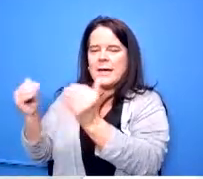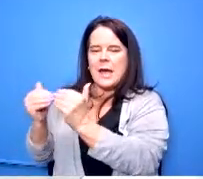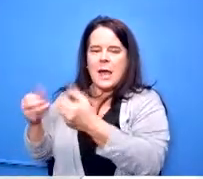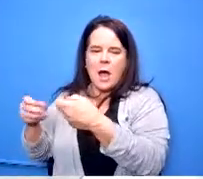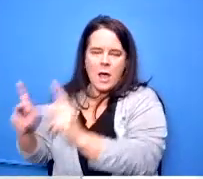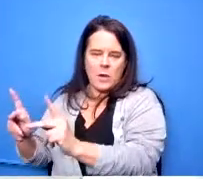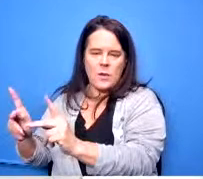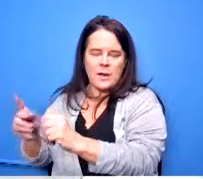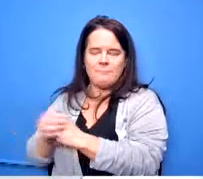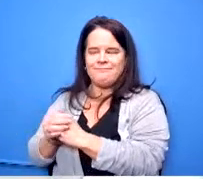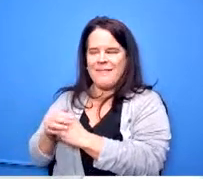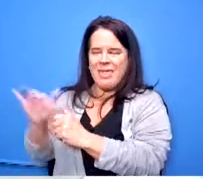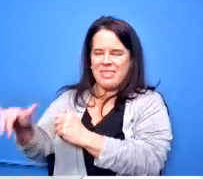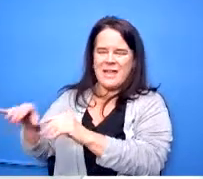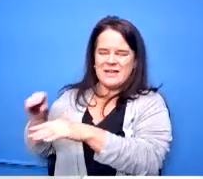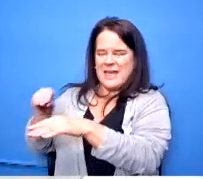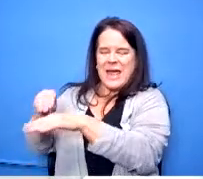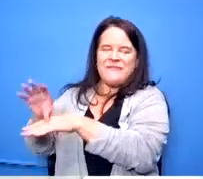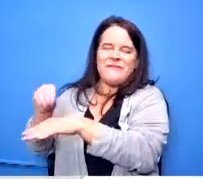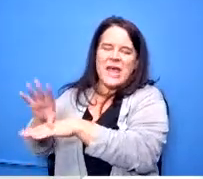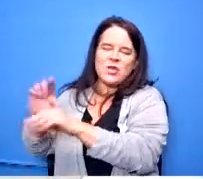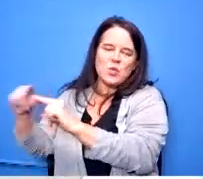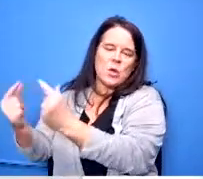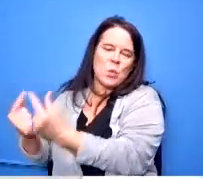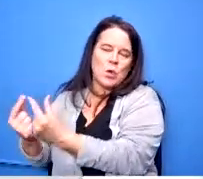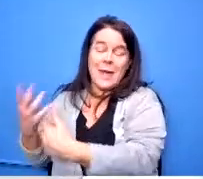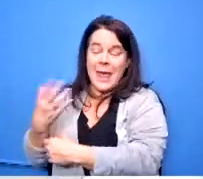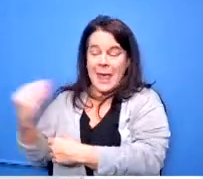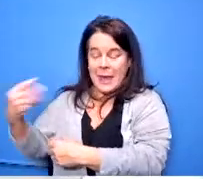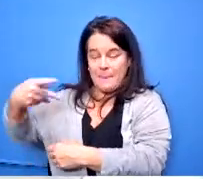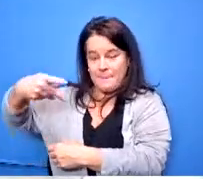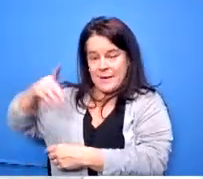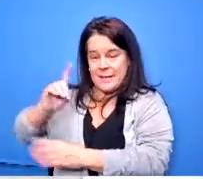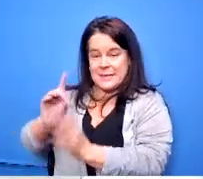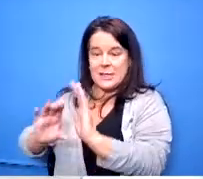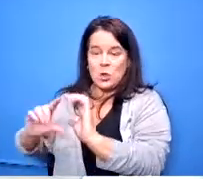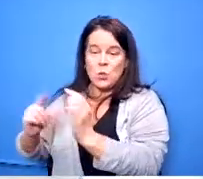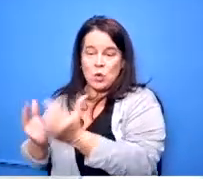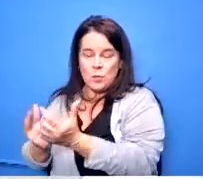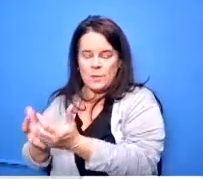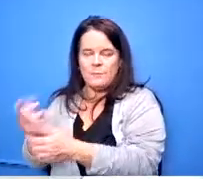group if you will as well as a professional development group that works with sharon so